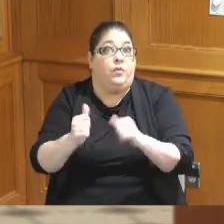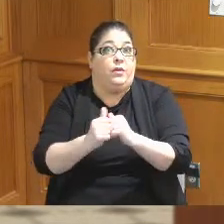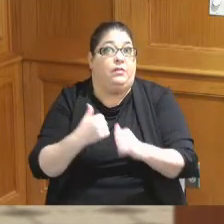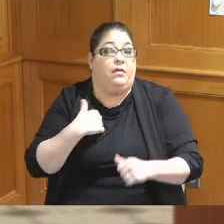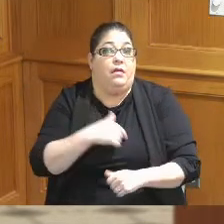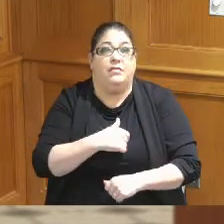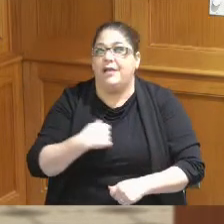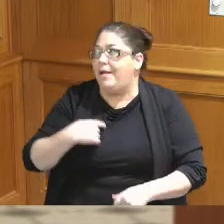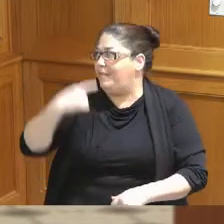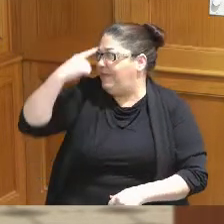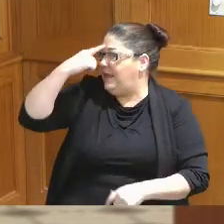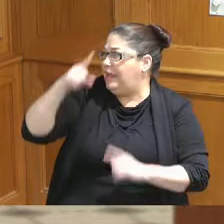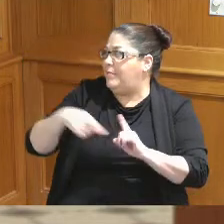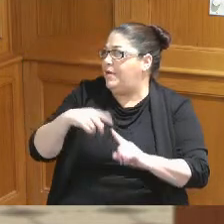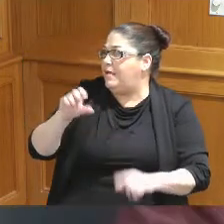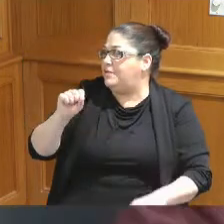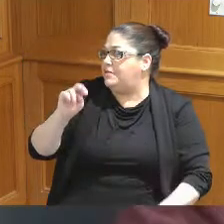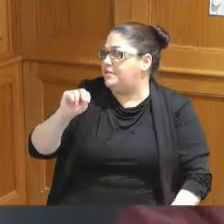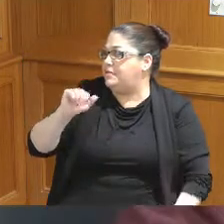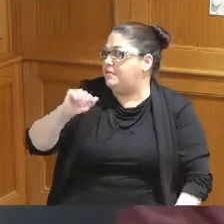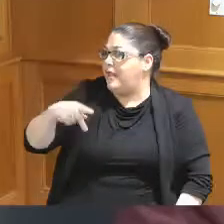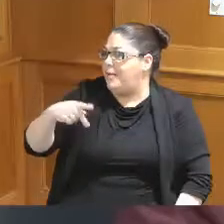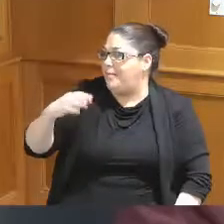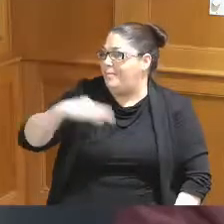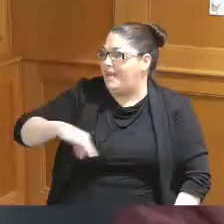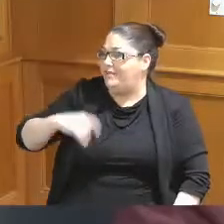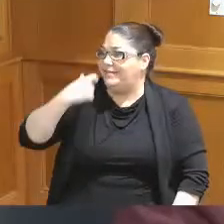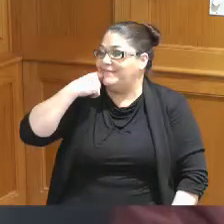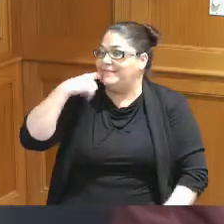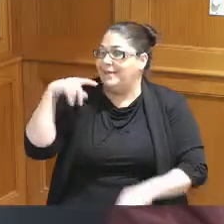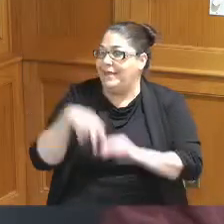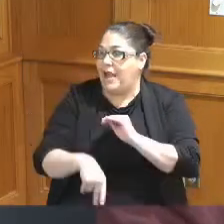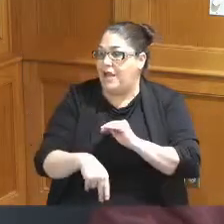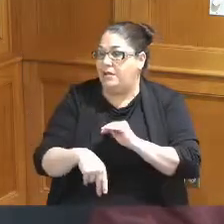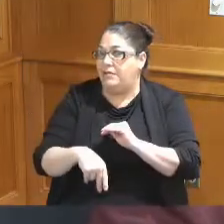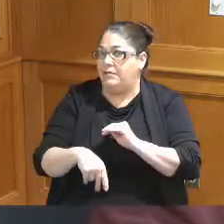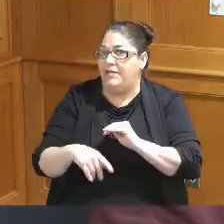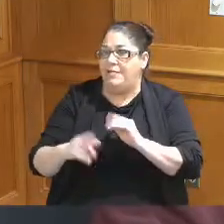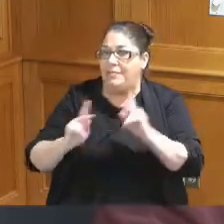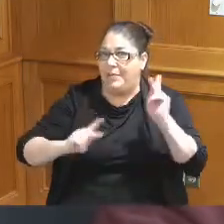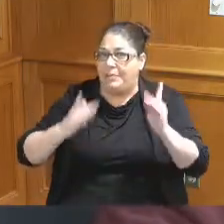I'm thinking about the SNAP benefits being cut and the necessity for people to be able to eat